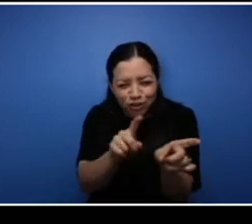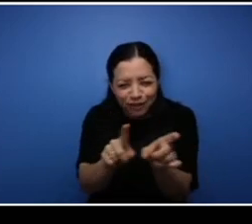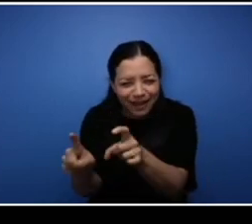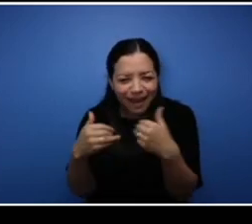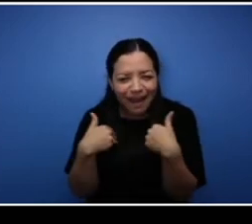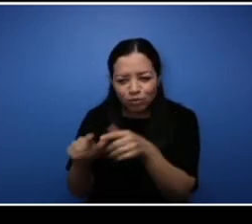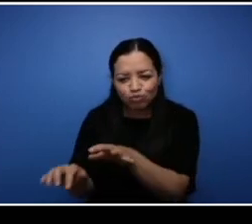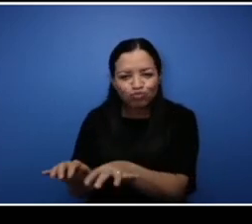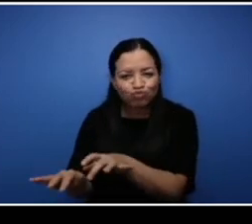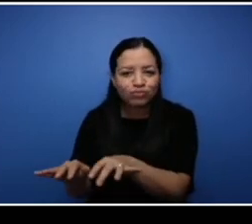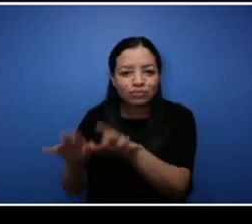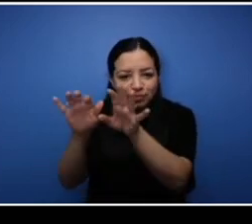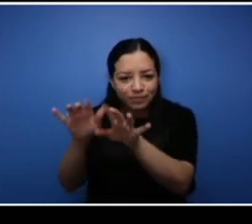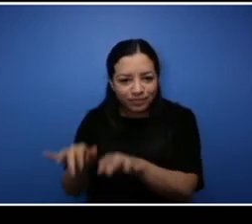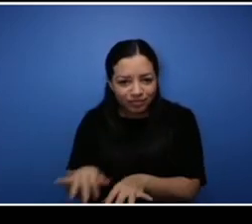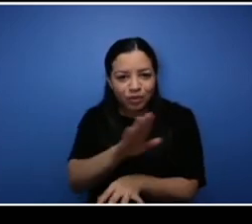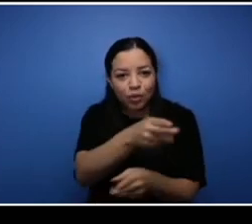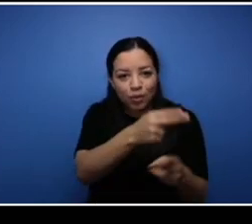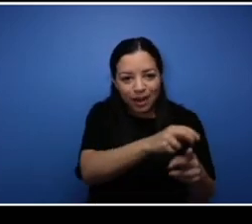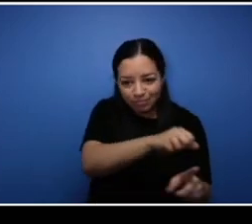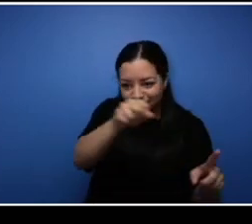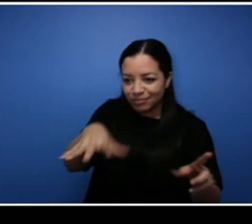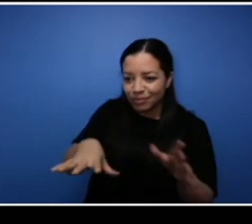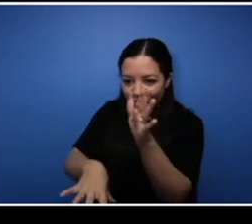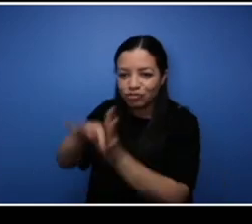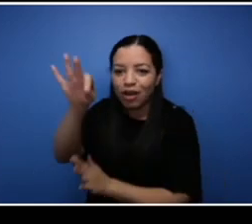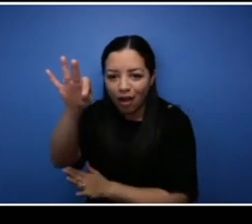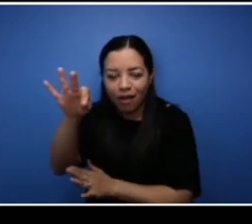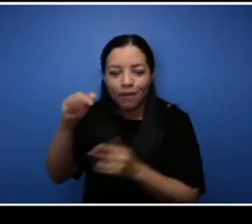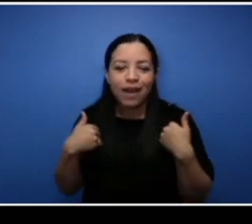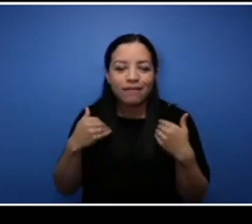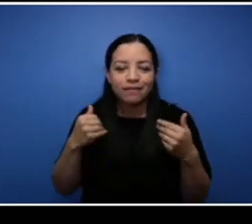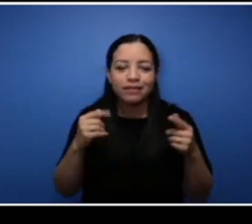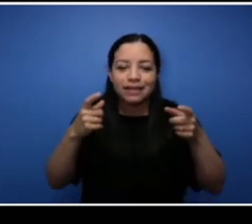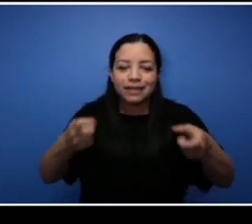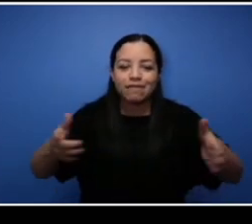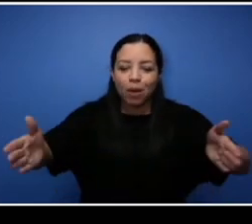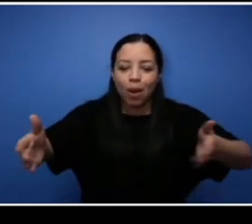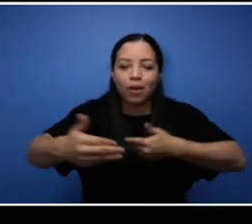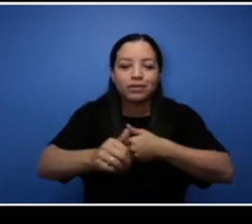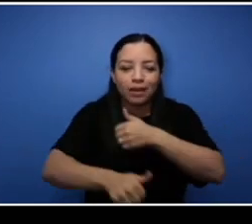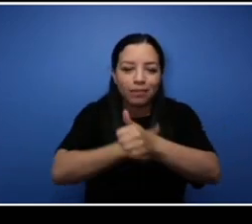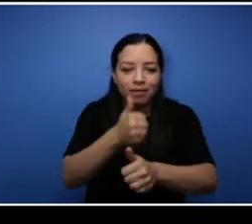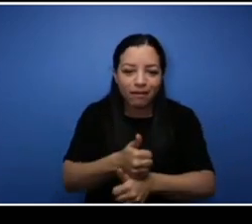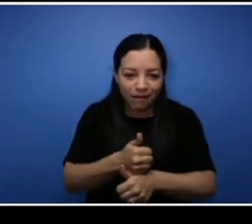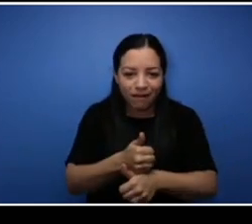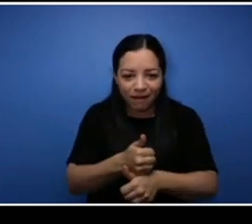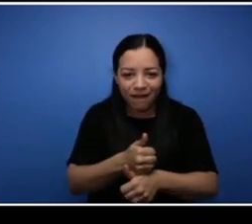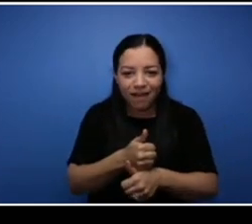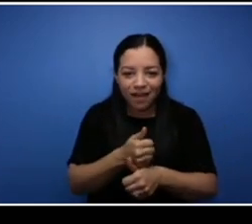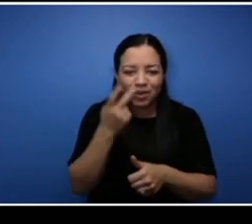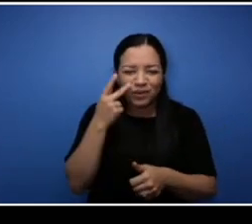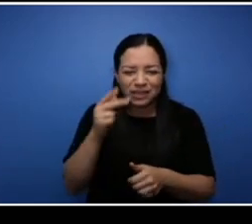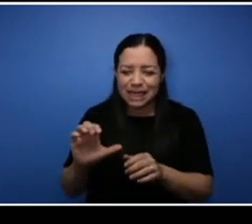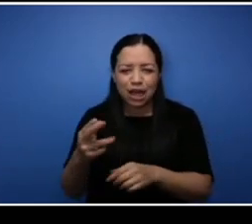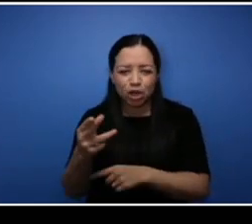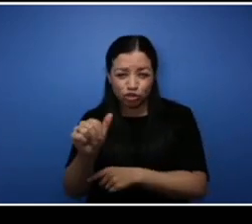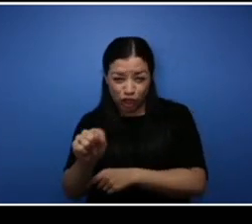in for a draw for our alumni gift boxes. The survey link will be posted in the chat. That's